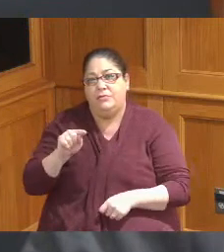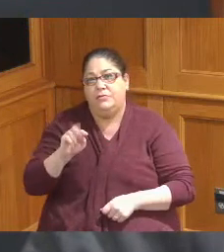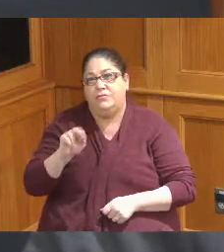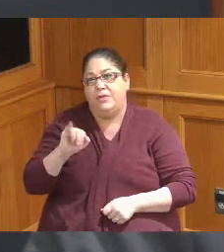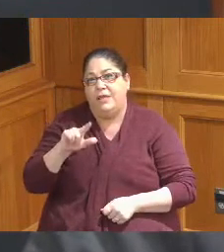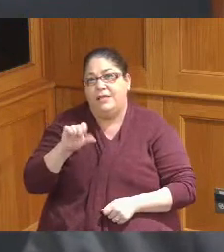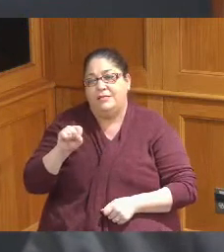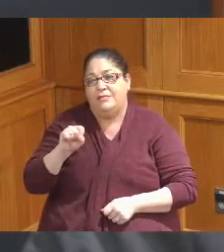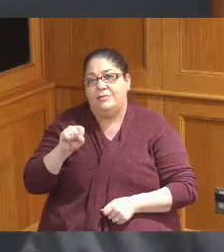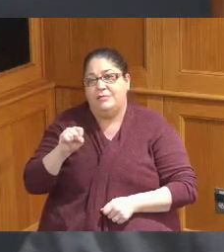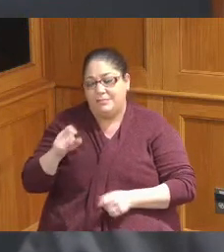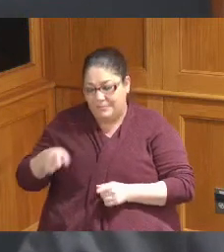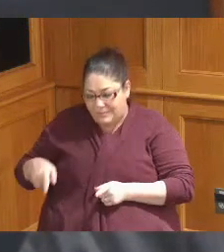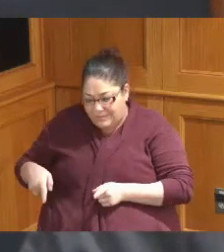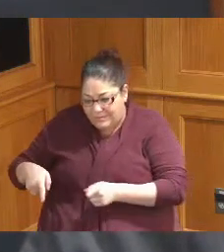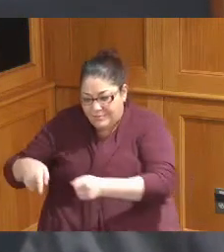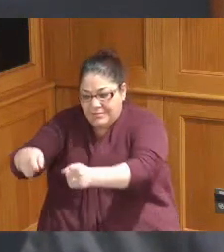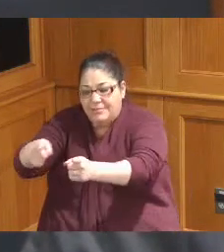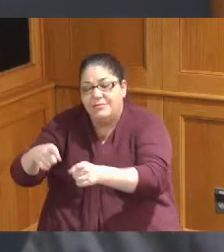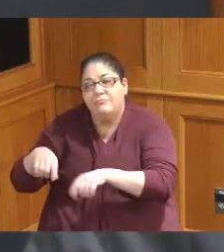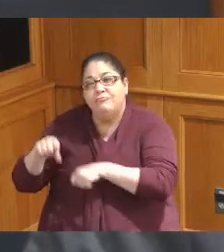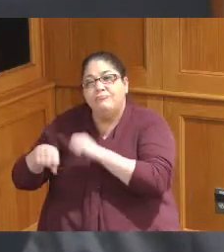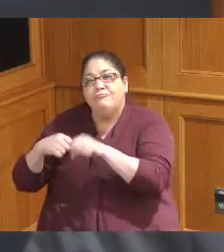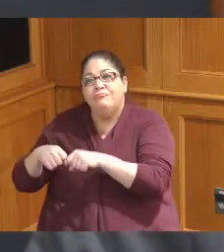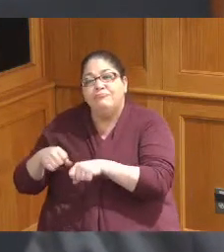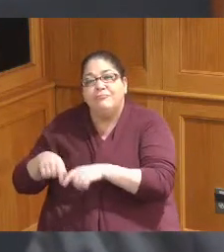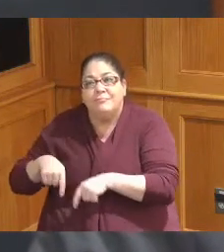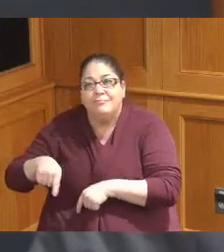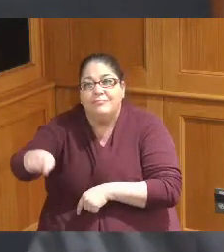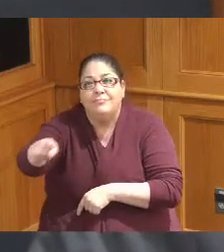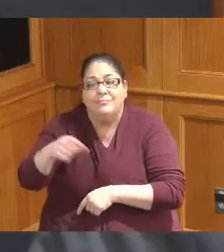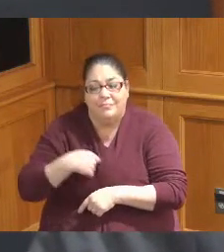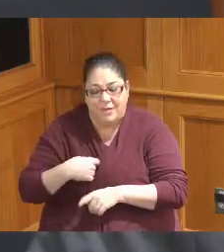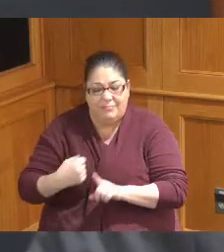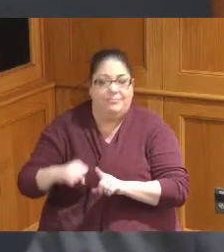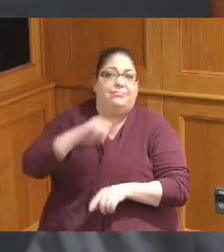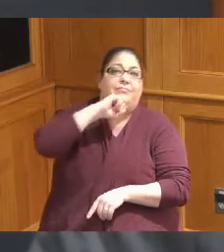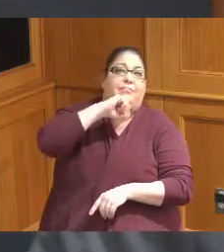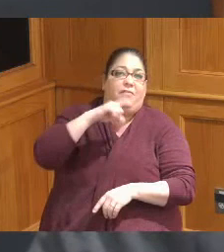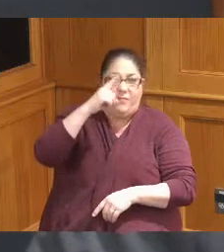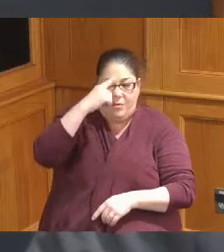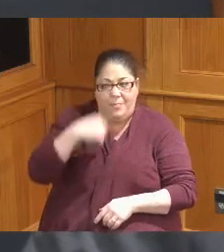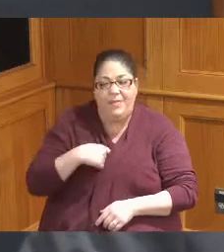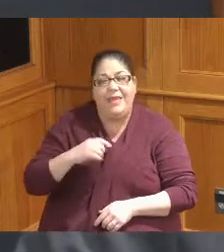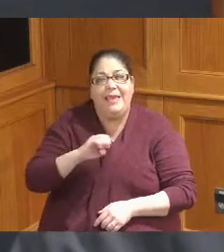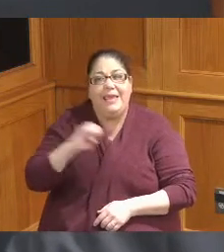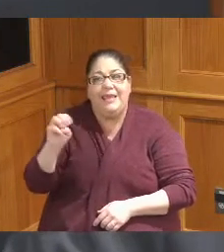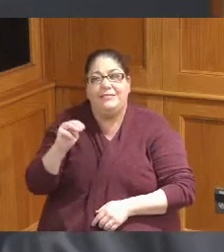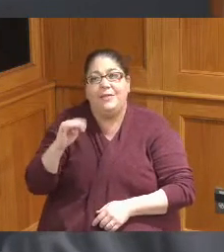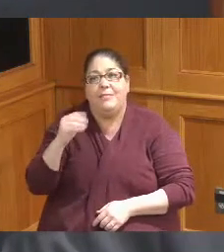work because this one it especially hit me because I'm familiar with East Miami River Road and it is